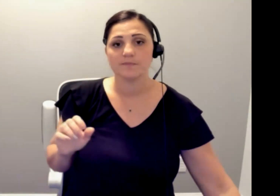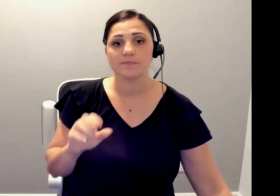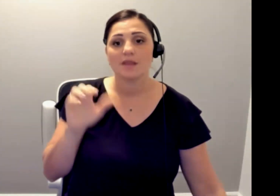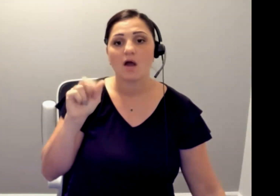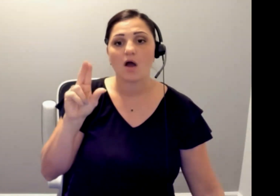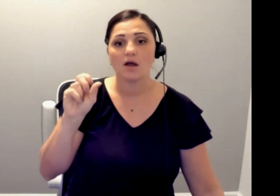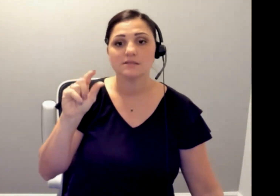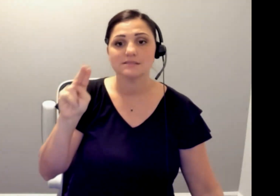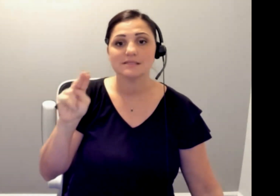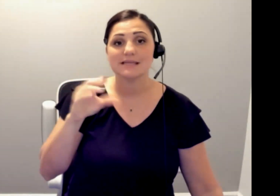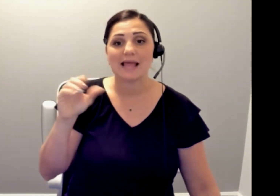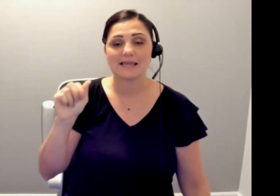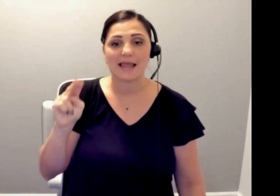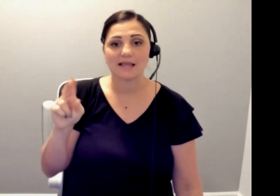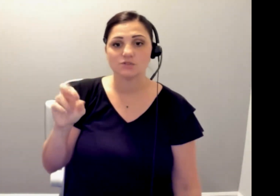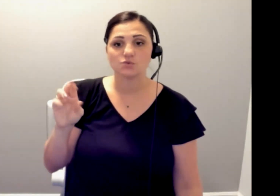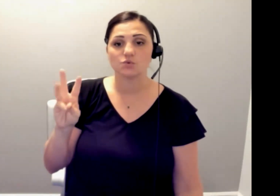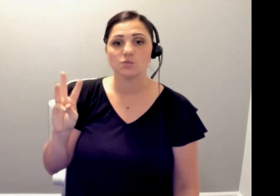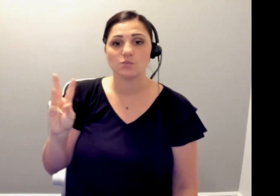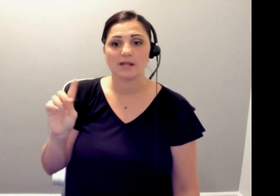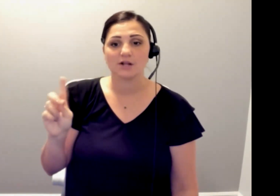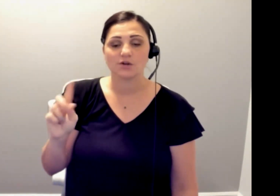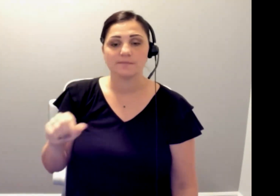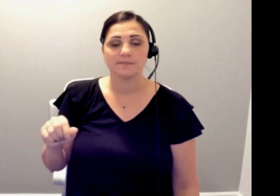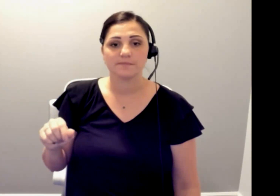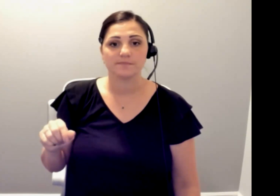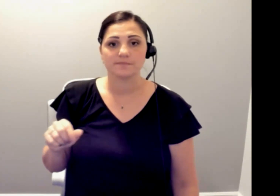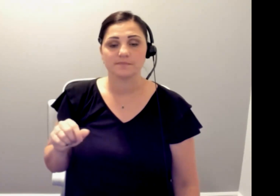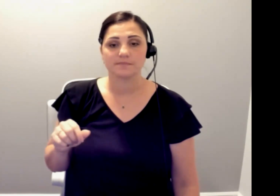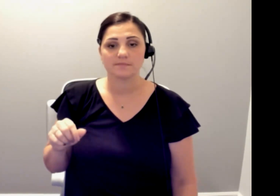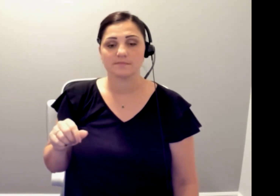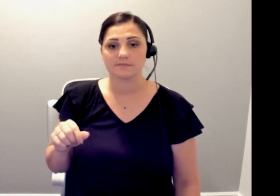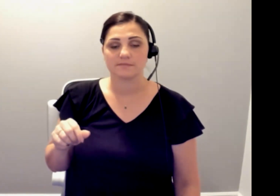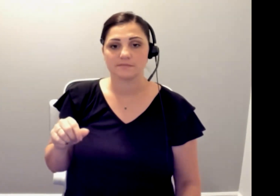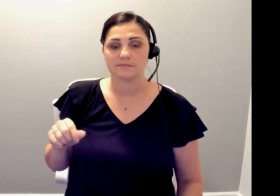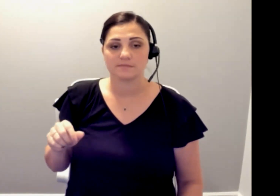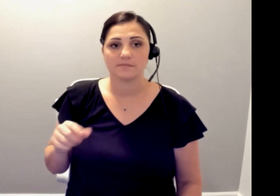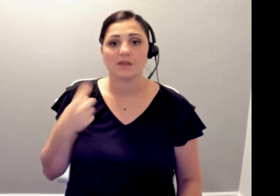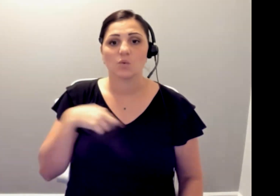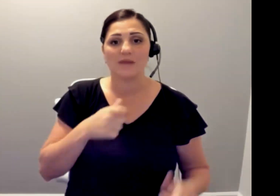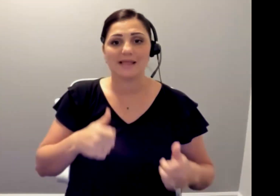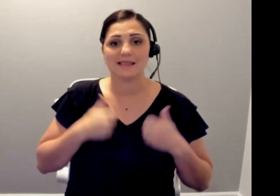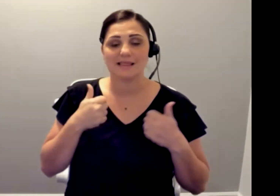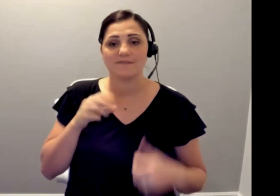: Some : I live in Boston as well.